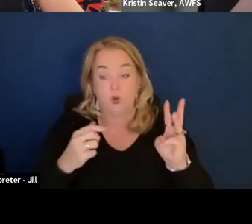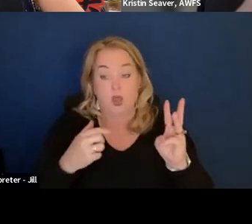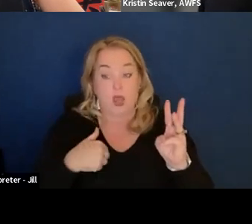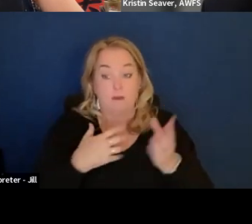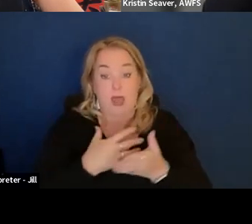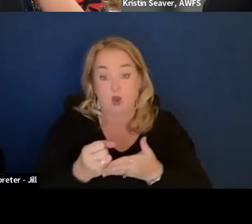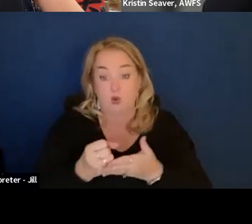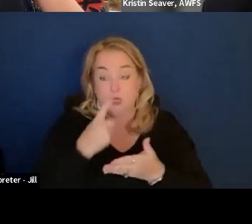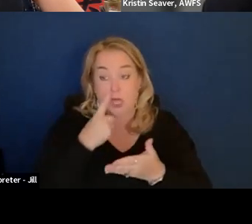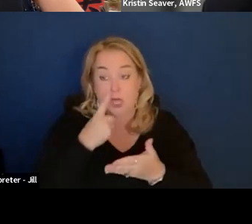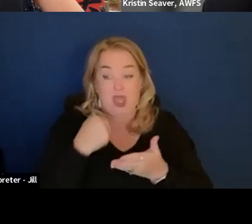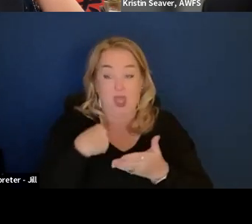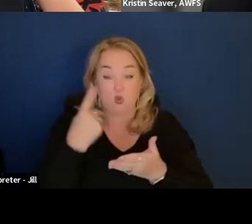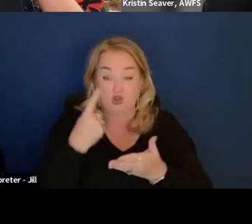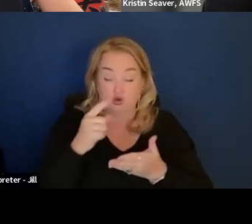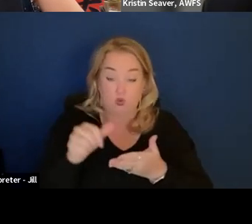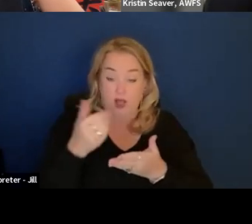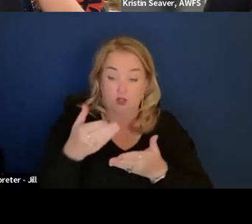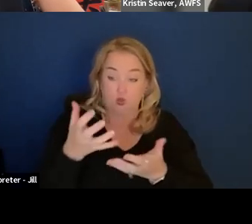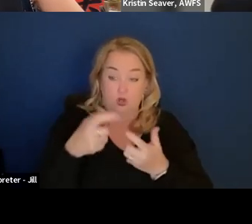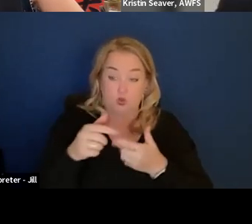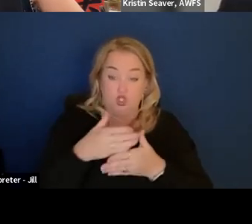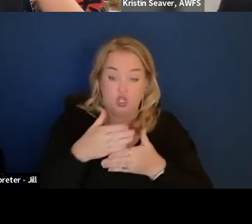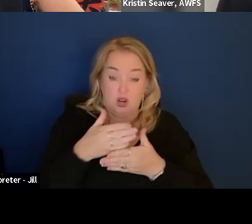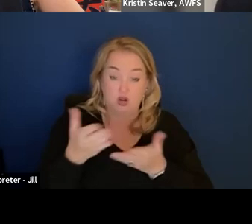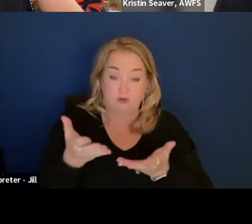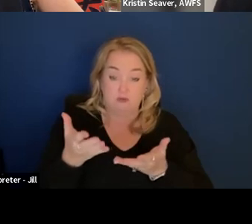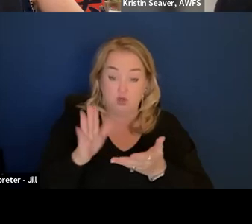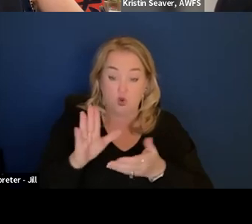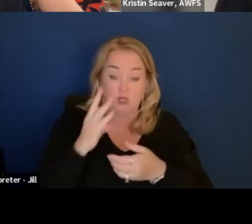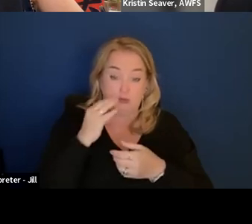I just wondered what else you wanted to share with your experience and the opportunities ahead